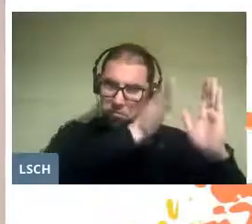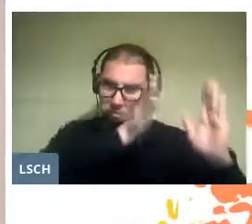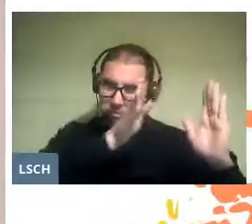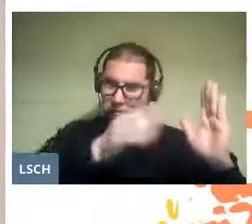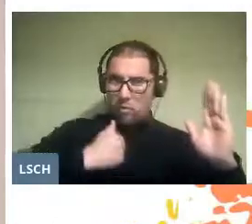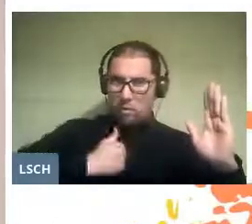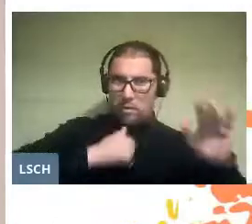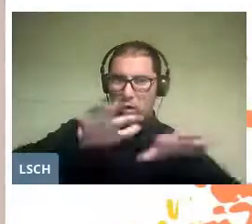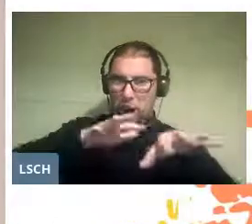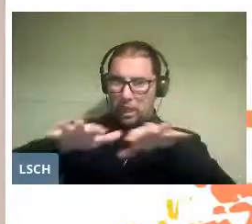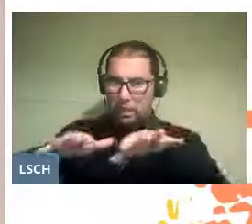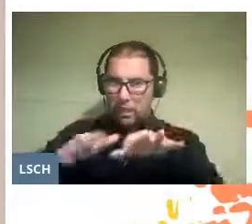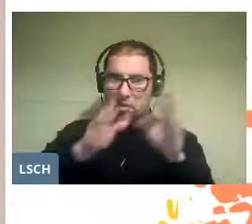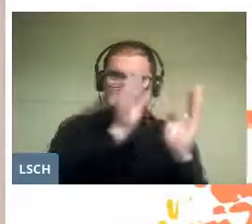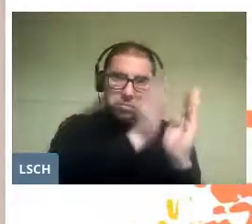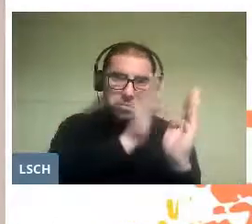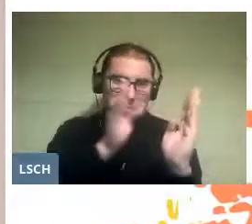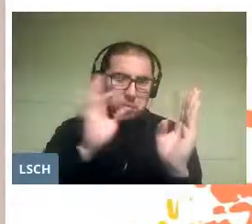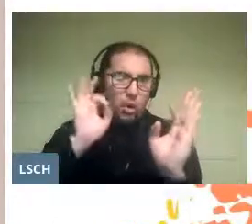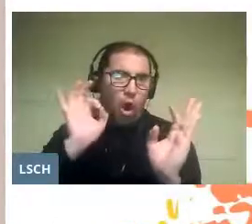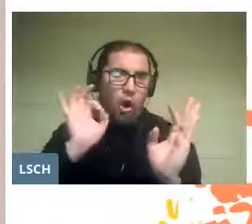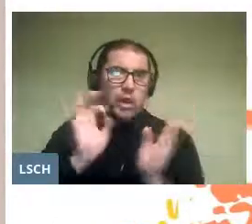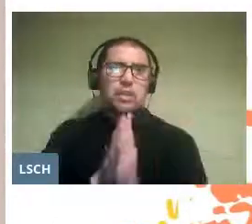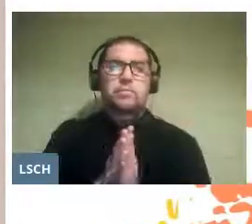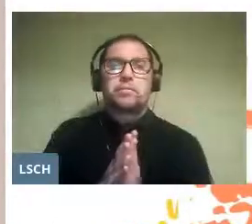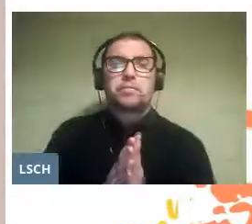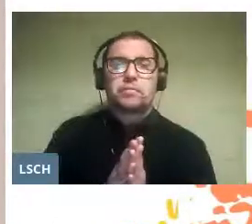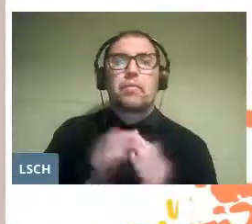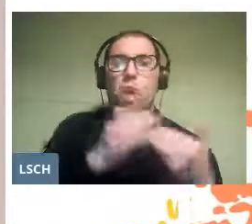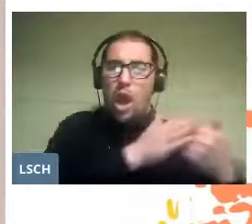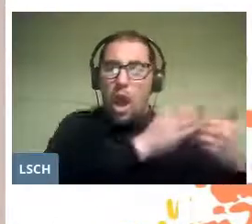is performed correctly throughout the year,